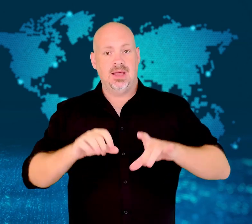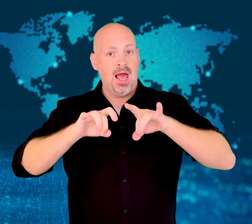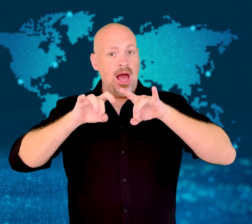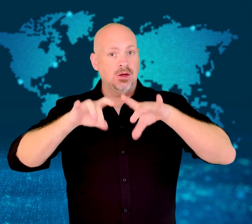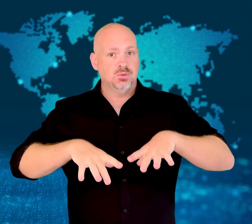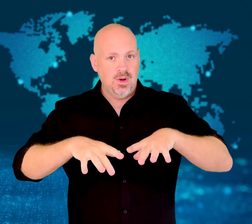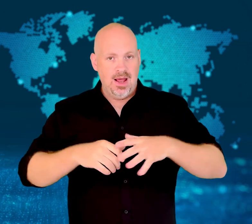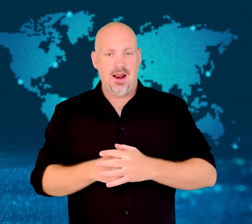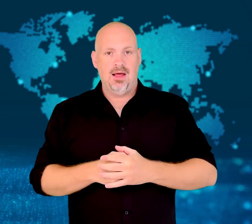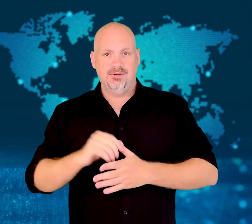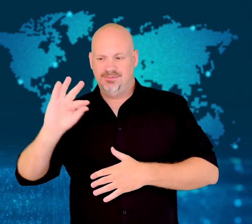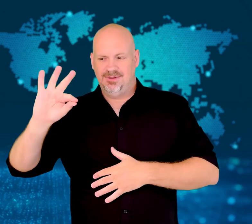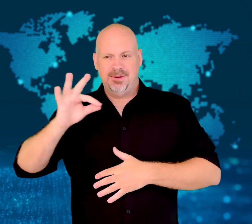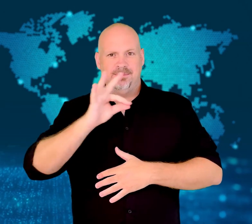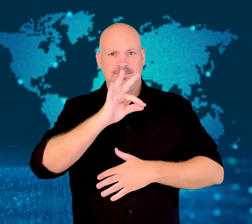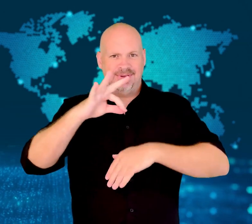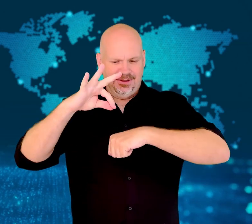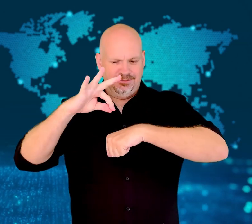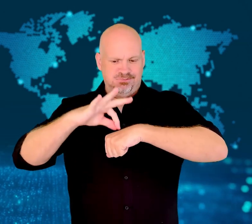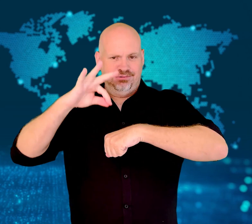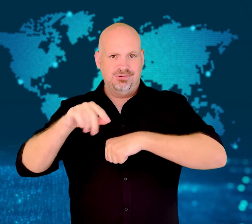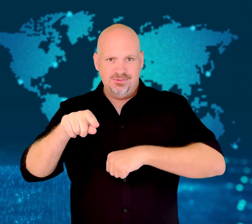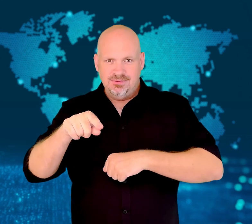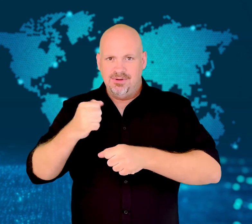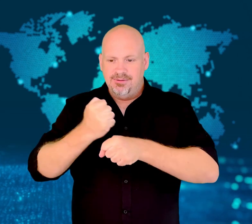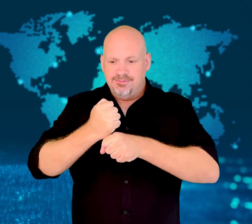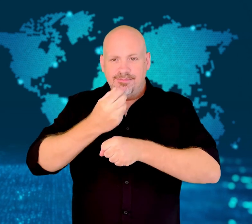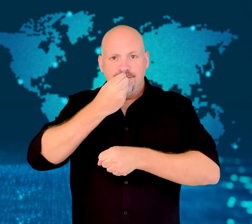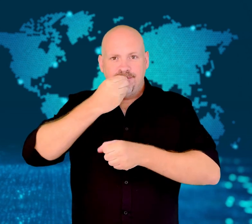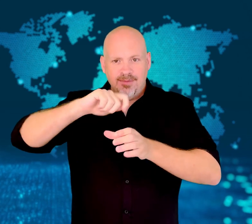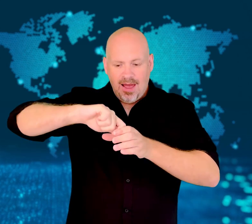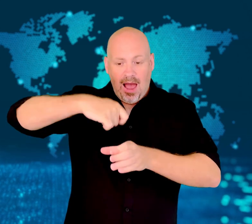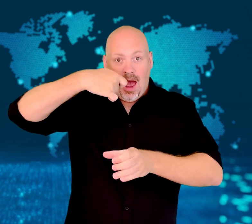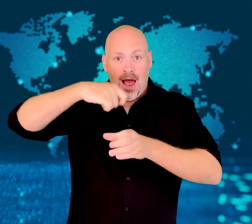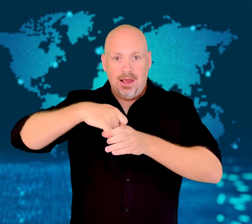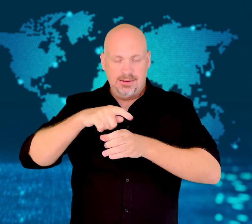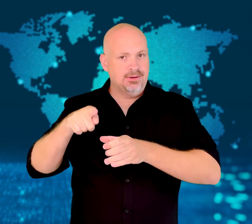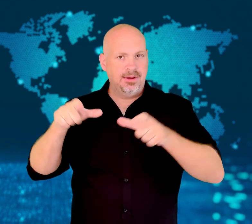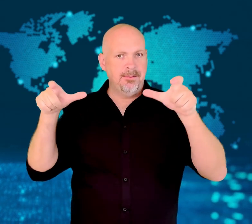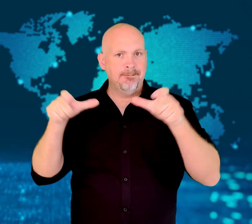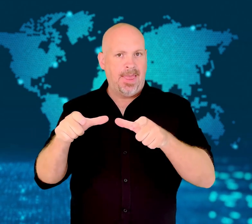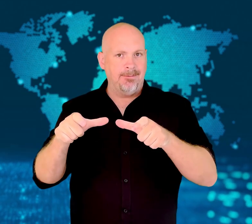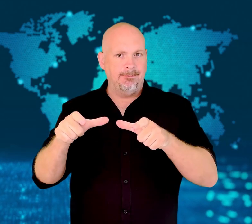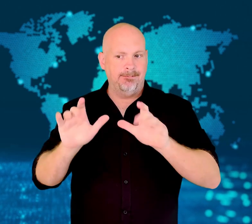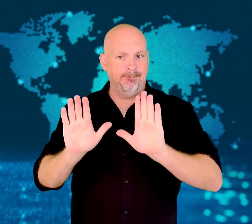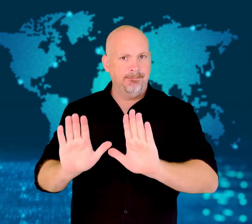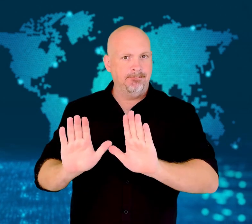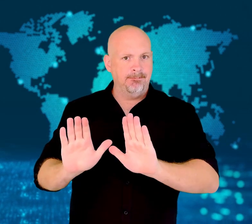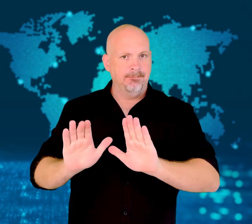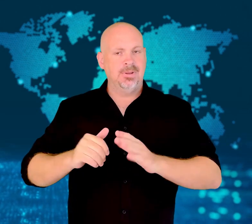Lockdown of honey bees.